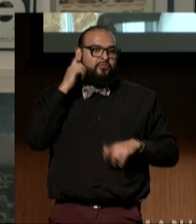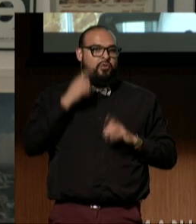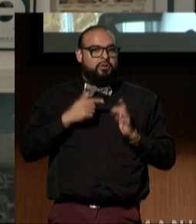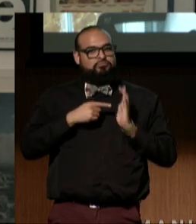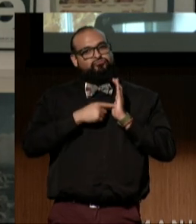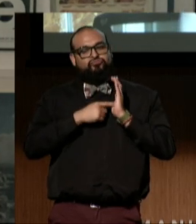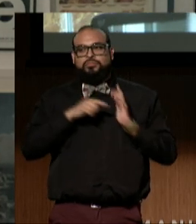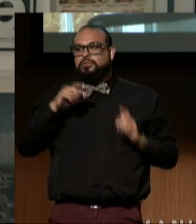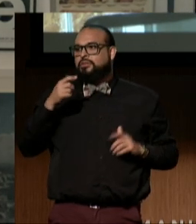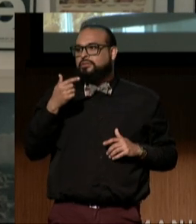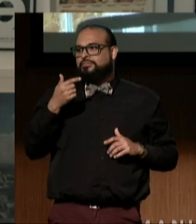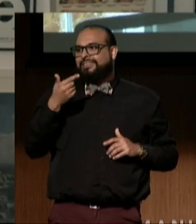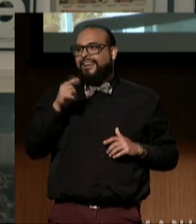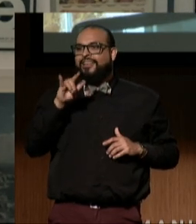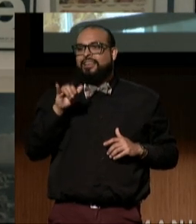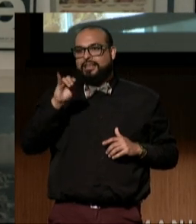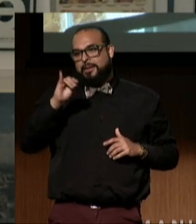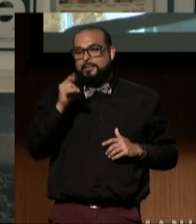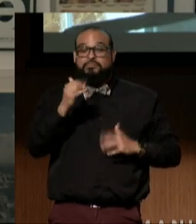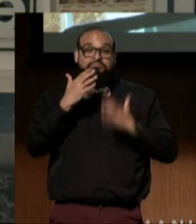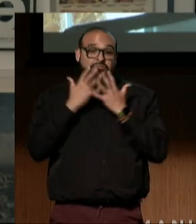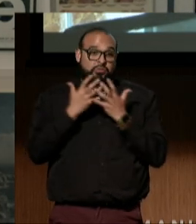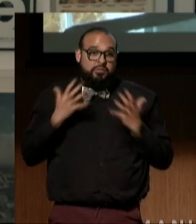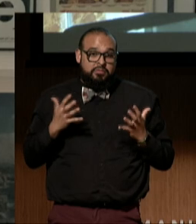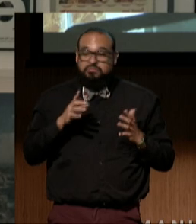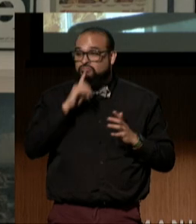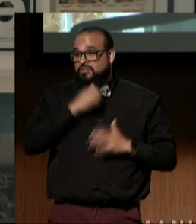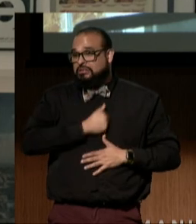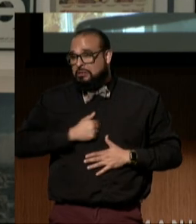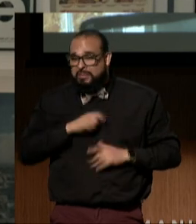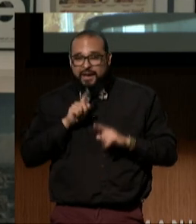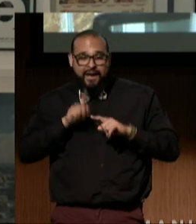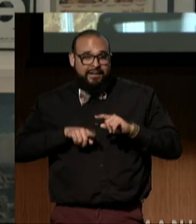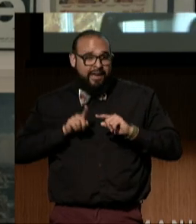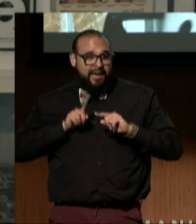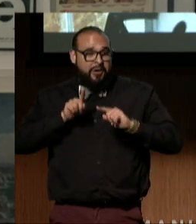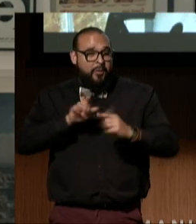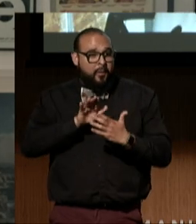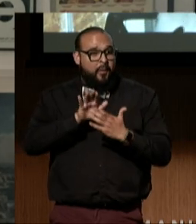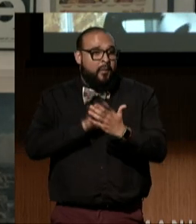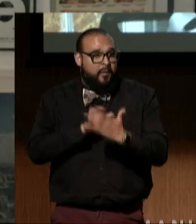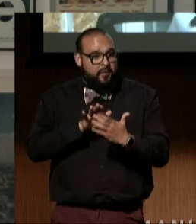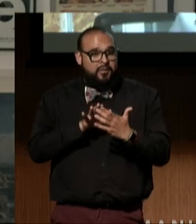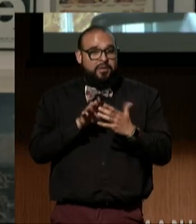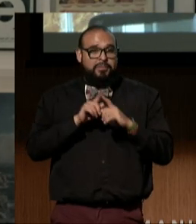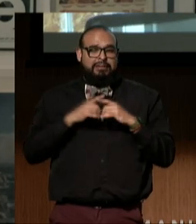Thank you so much for this recognition. I'm really sorry I can't be with you today but I'm currently stuck in London.